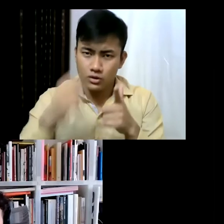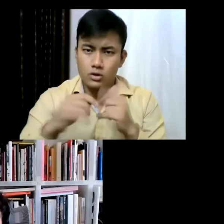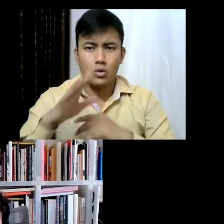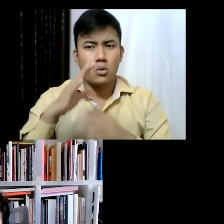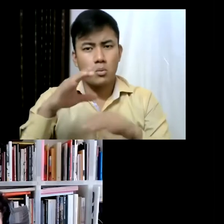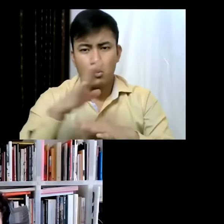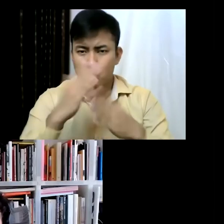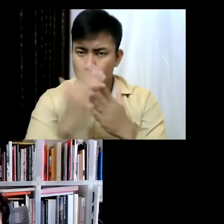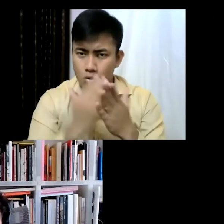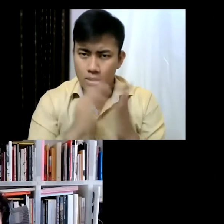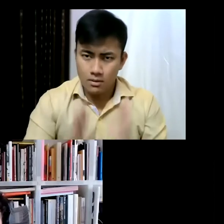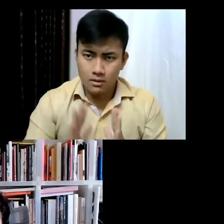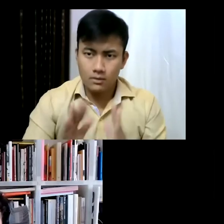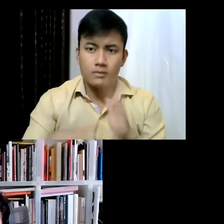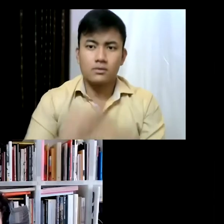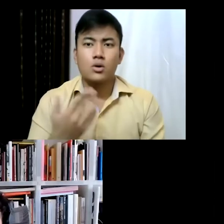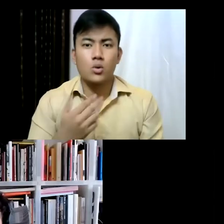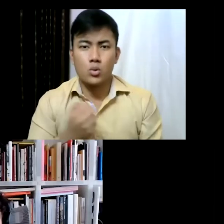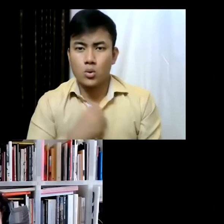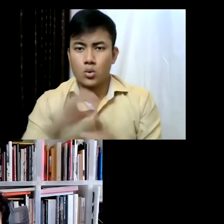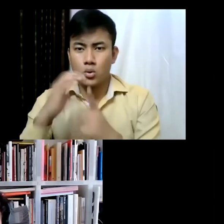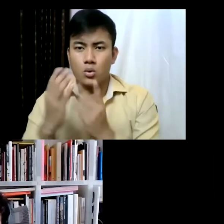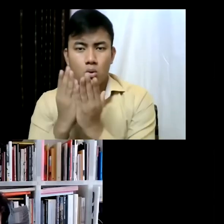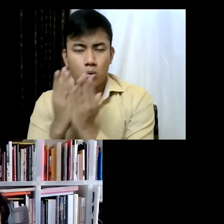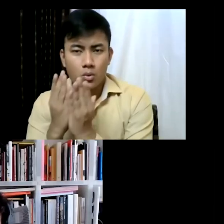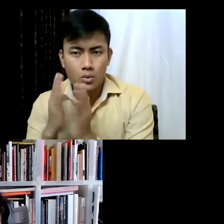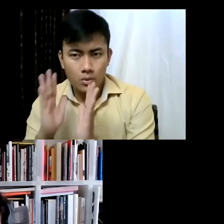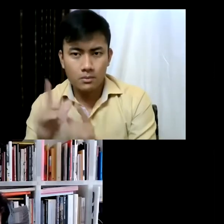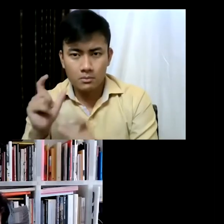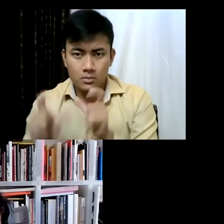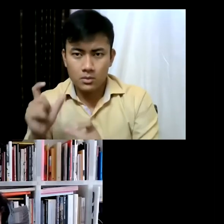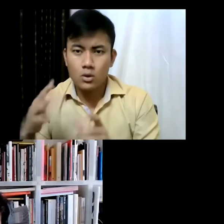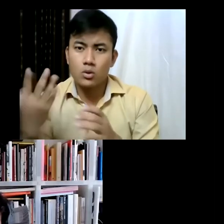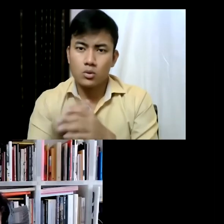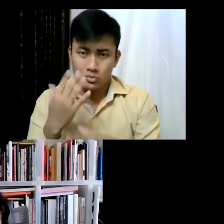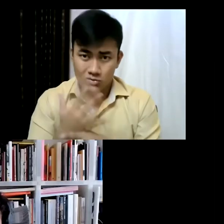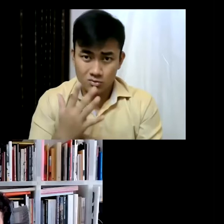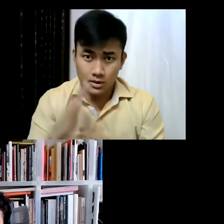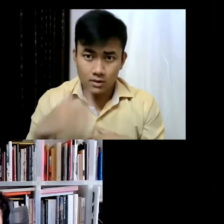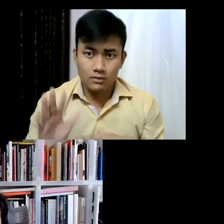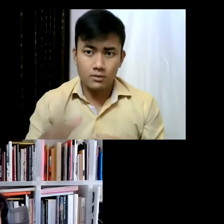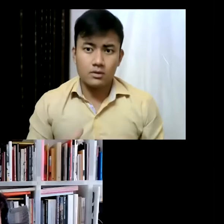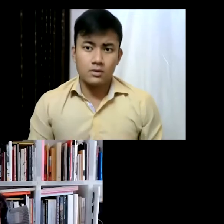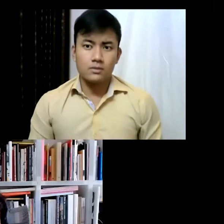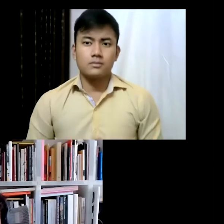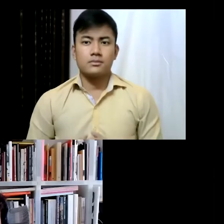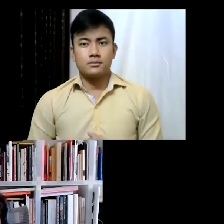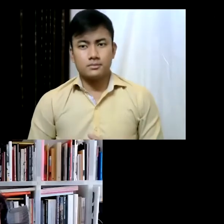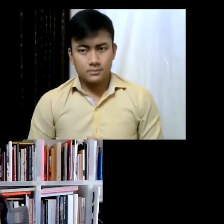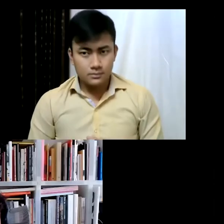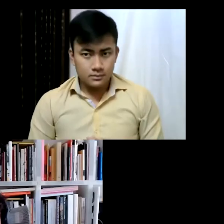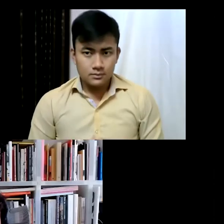uh, which my colleague Melanie Kress oversees, and this goes along with the idea of